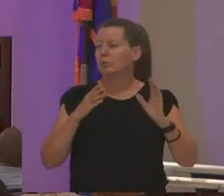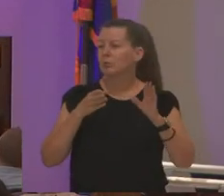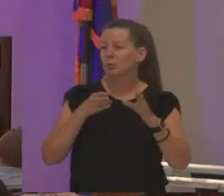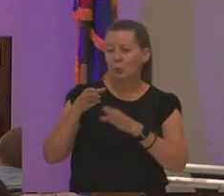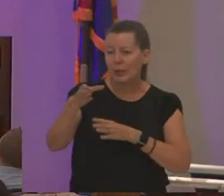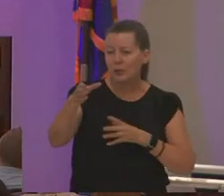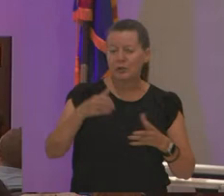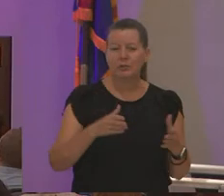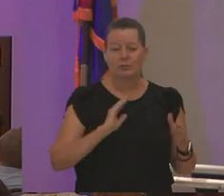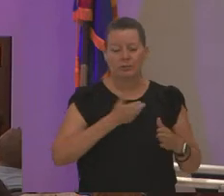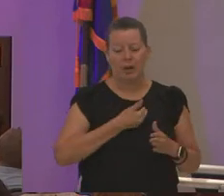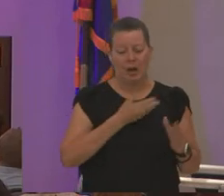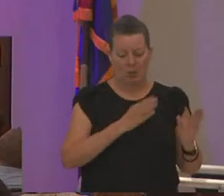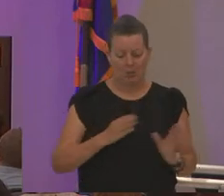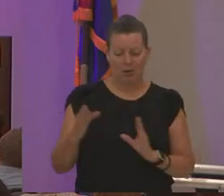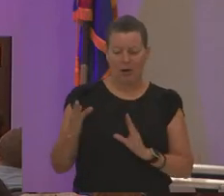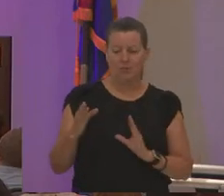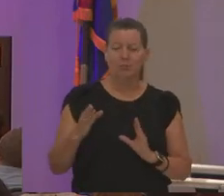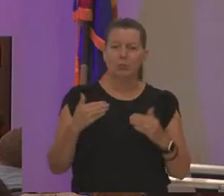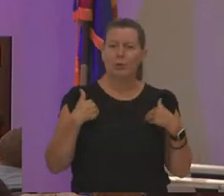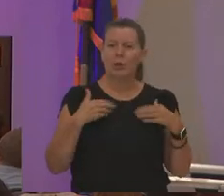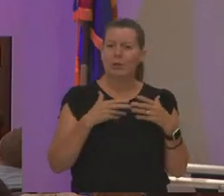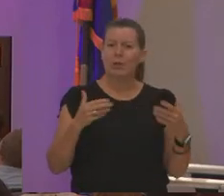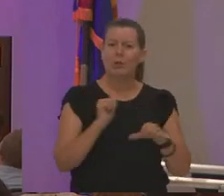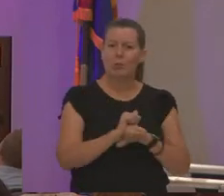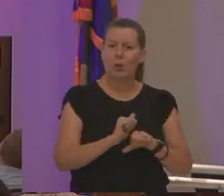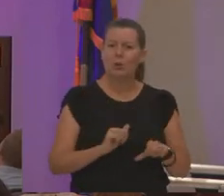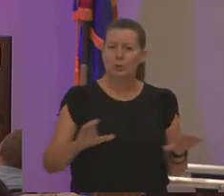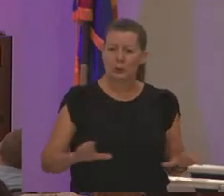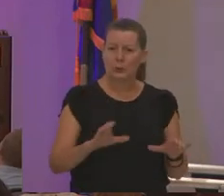and with our strategic plan we have a lot of work to do we really do we have to we have a lot